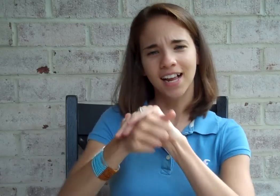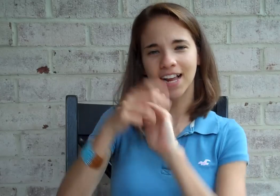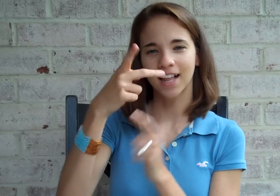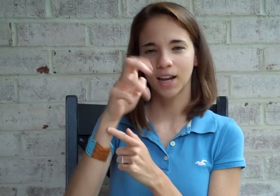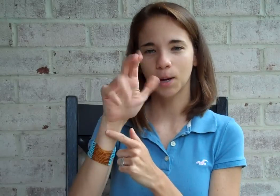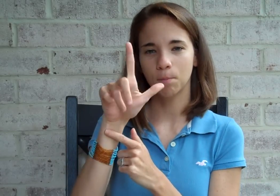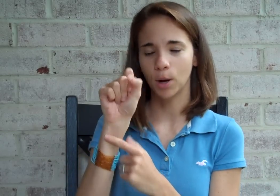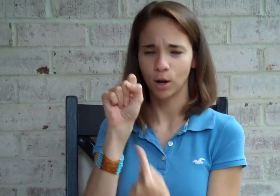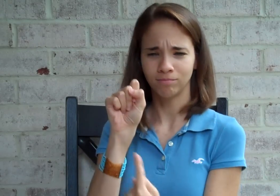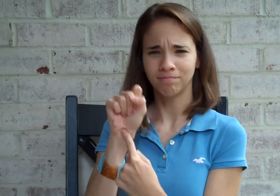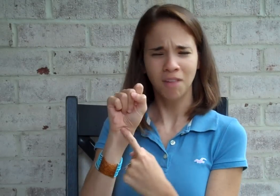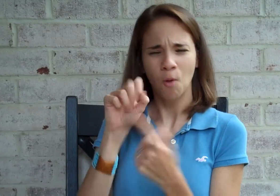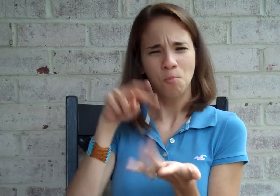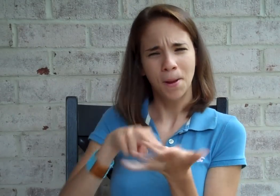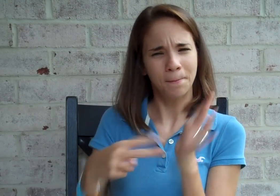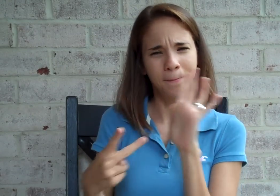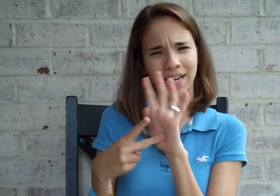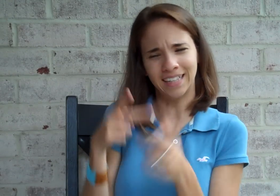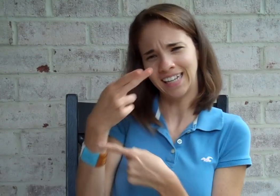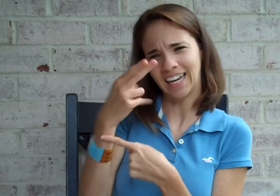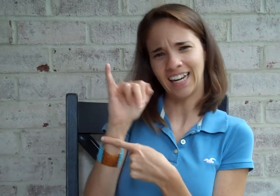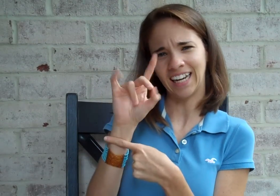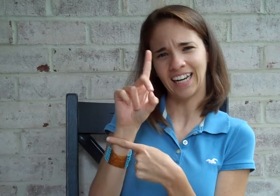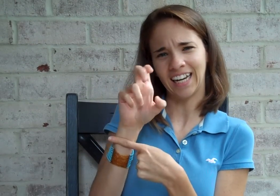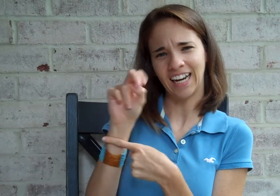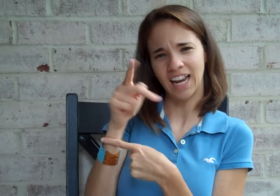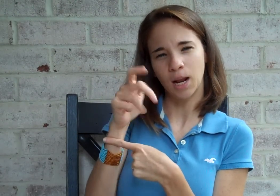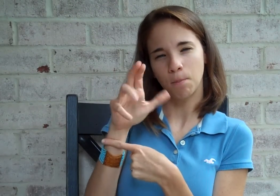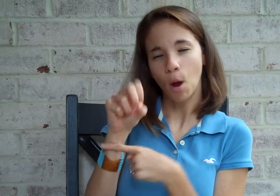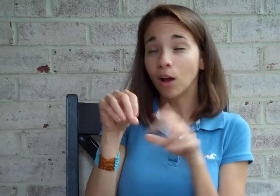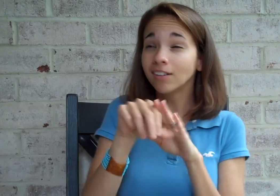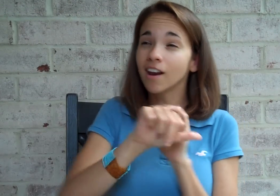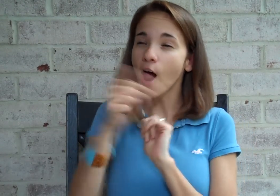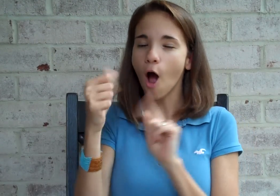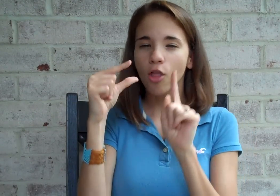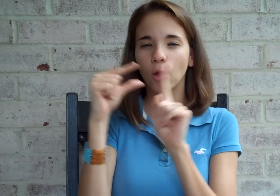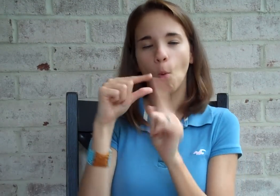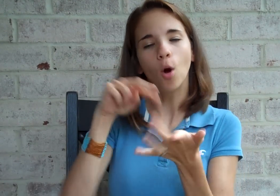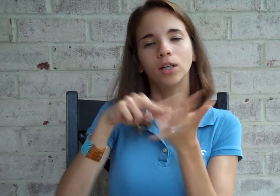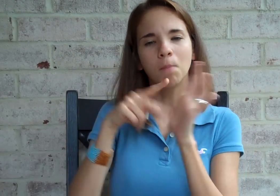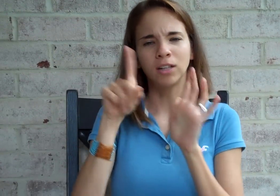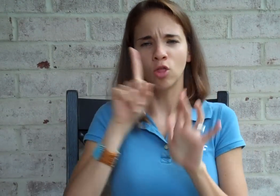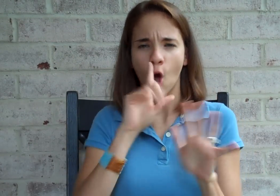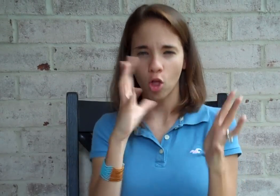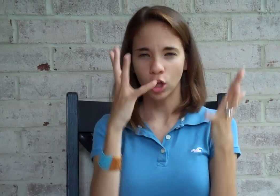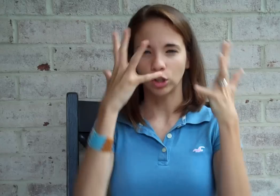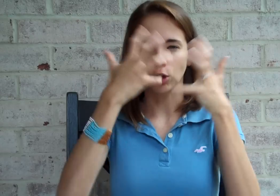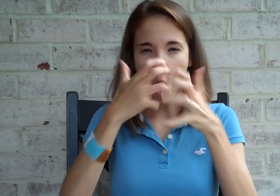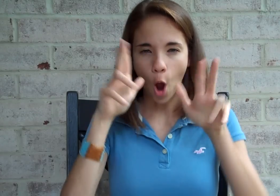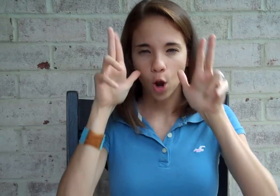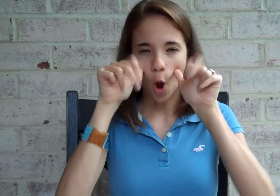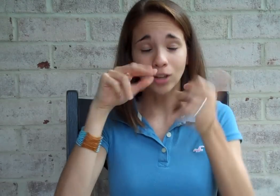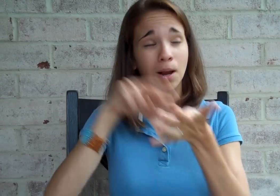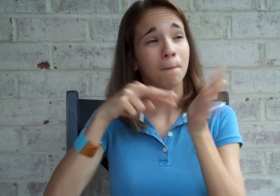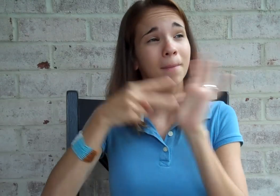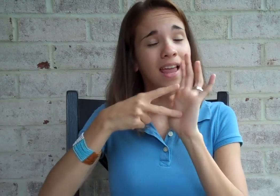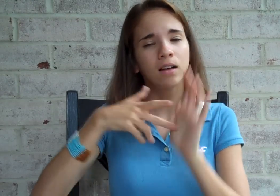Hidden Pearls. What is it? Hidden Pearls...in other words, they are known as the dark horses.